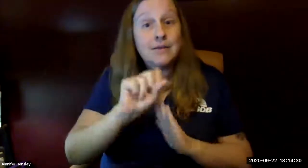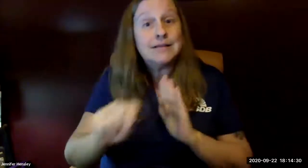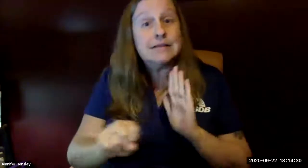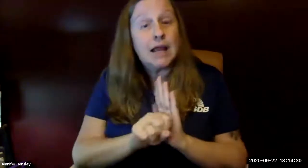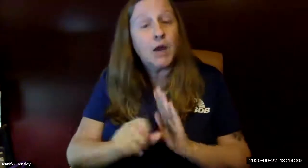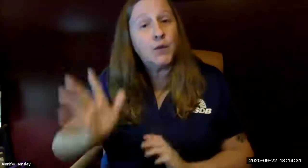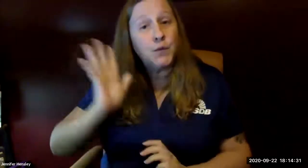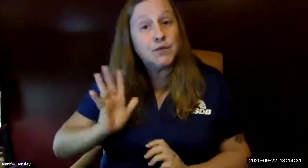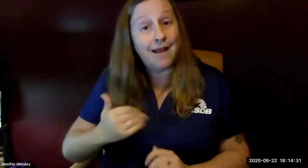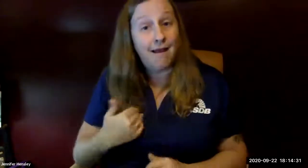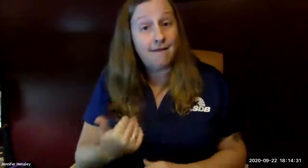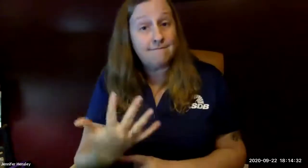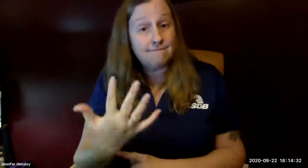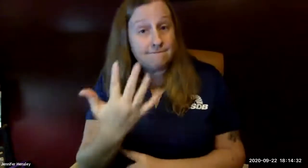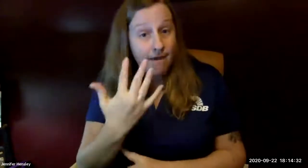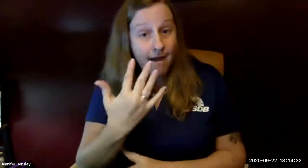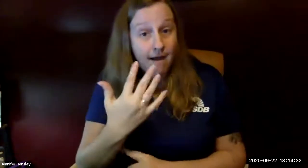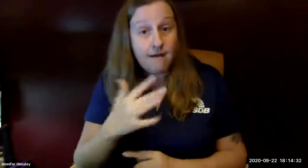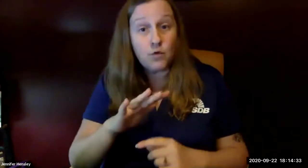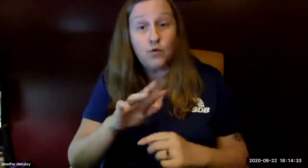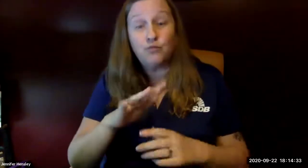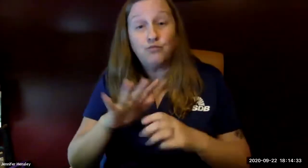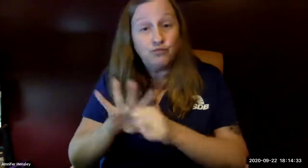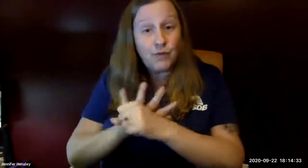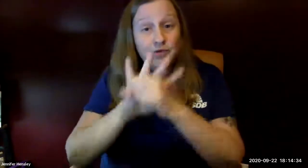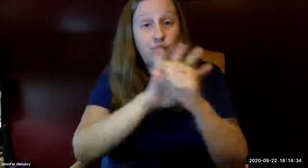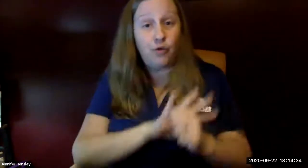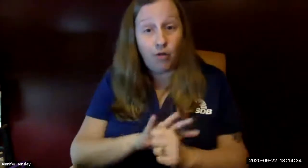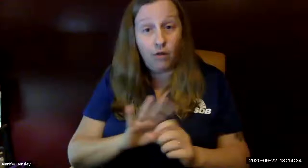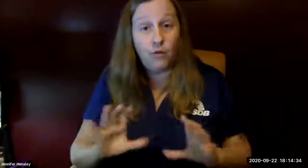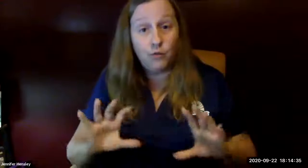our cooperative program across the state